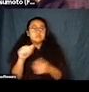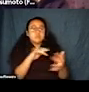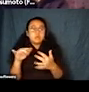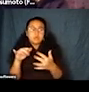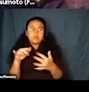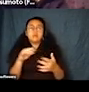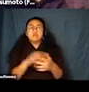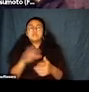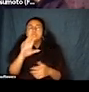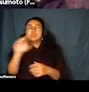festival.